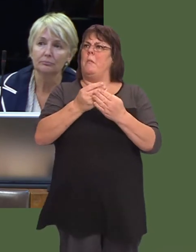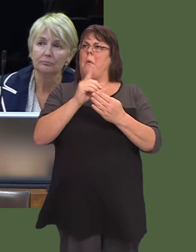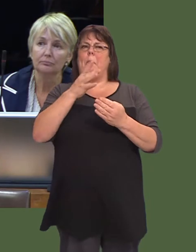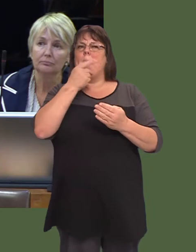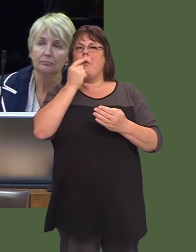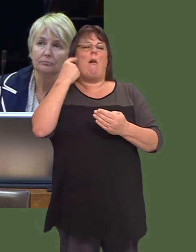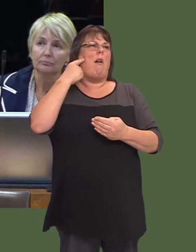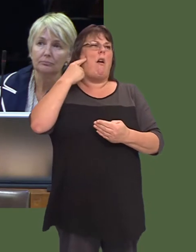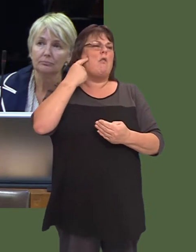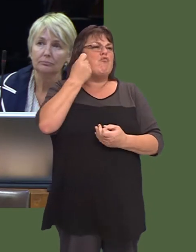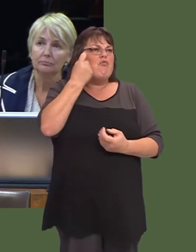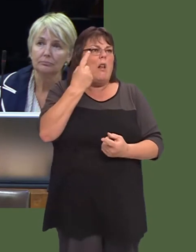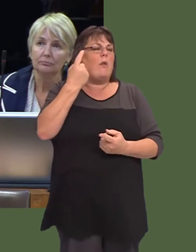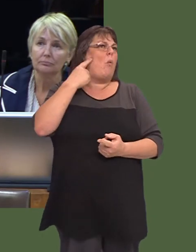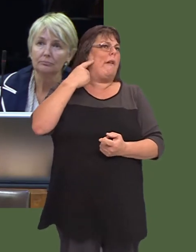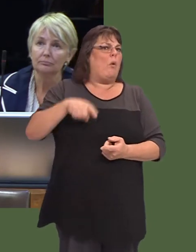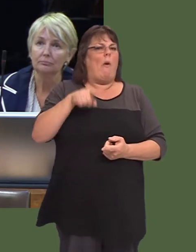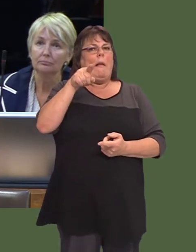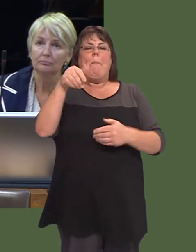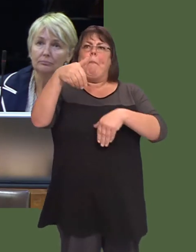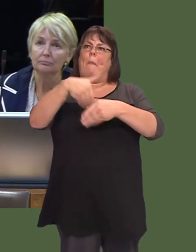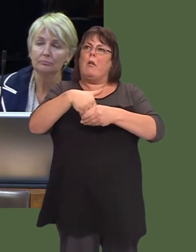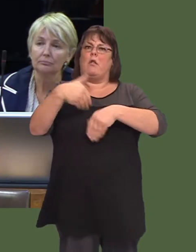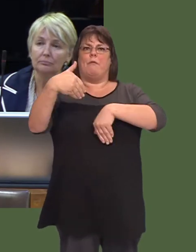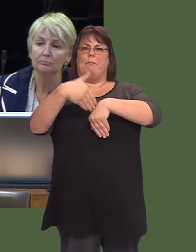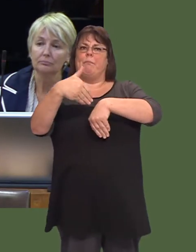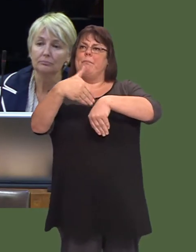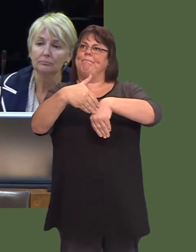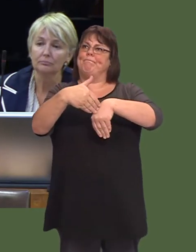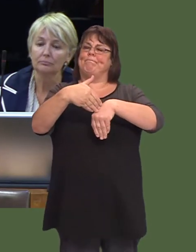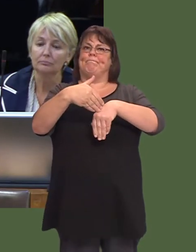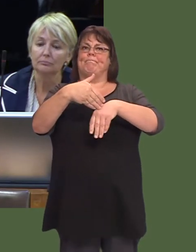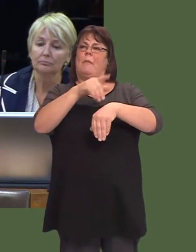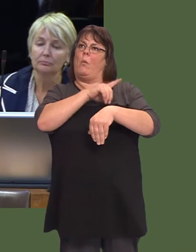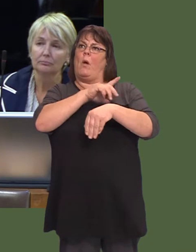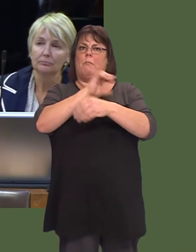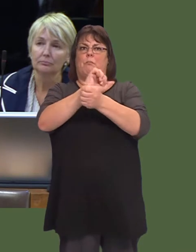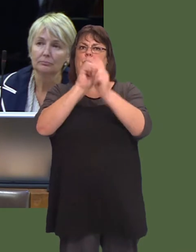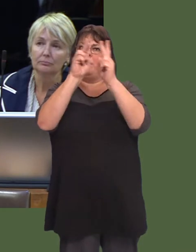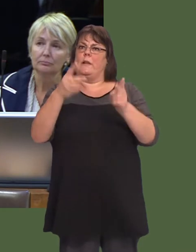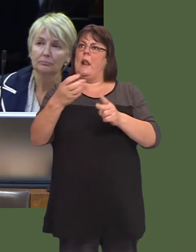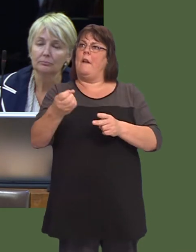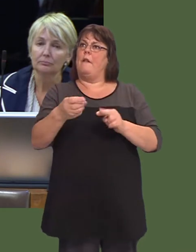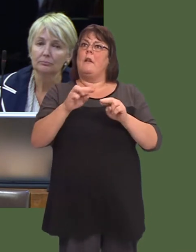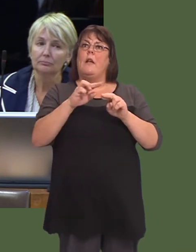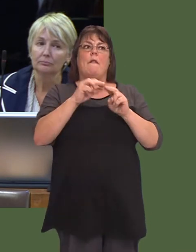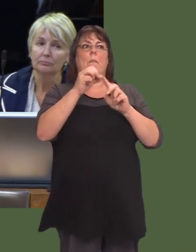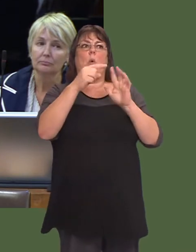justice system. Do you expect other prisons to close if the Port Talbot prison goes ahead?